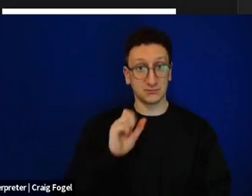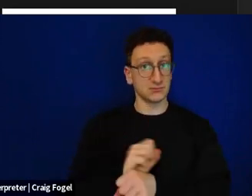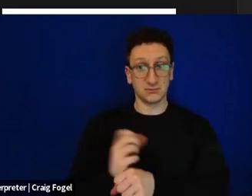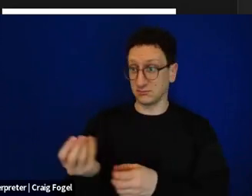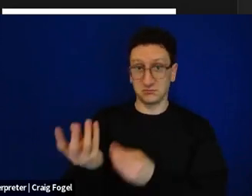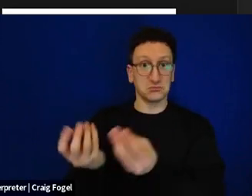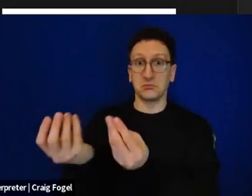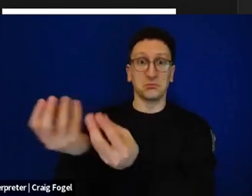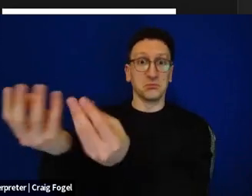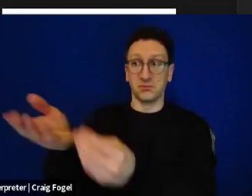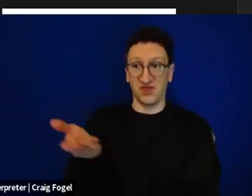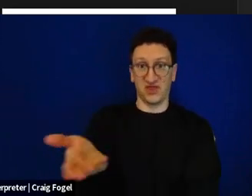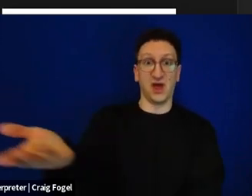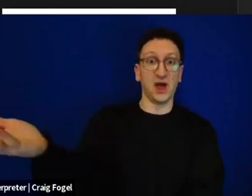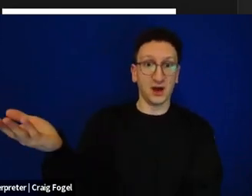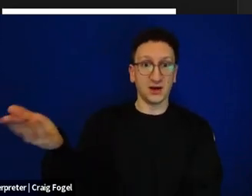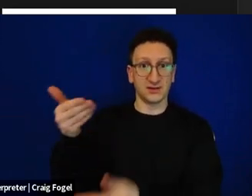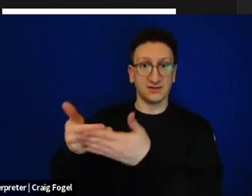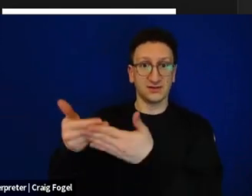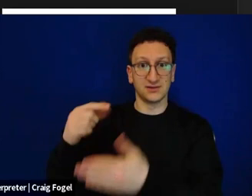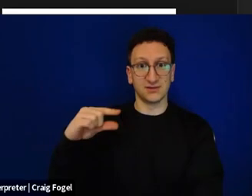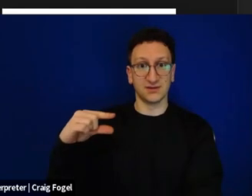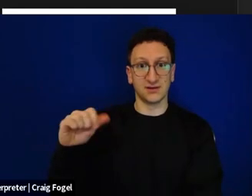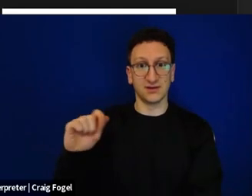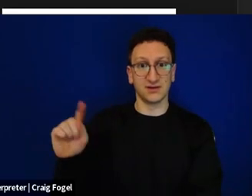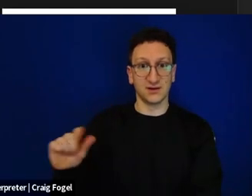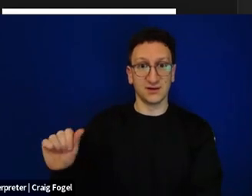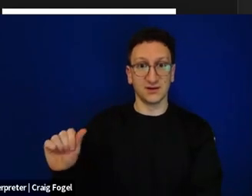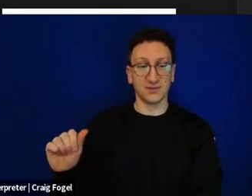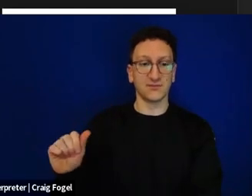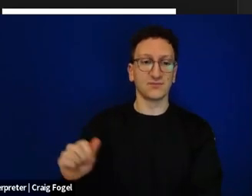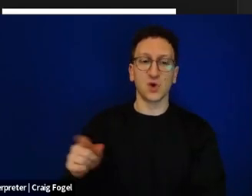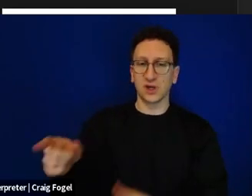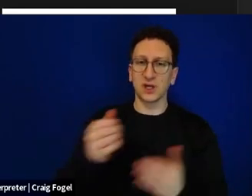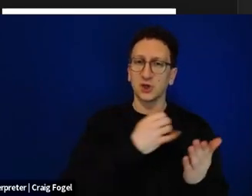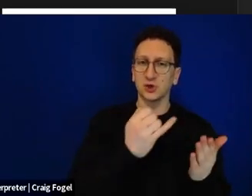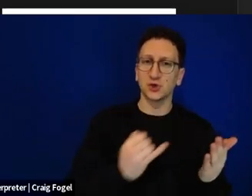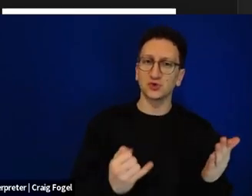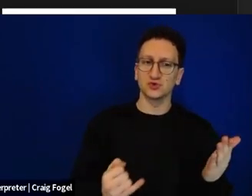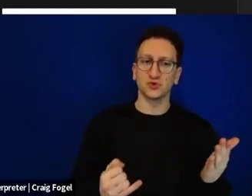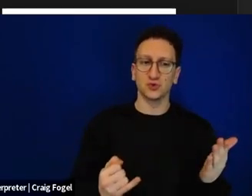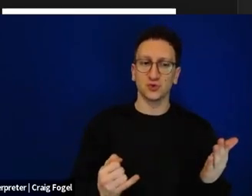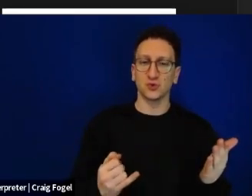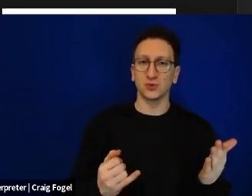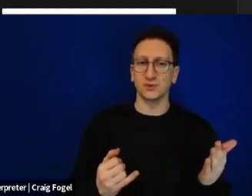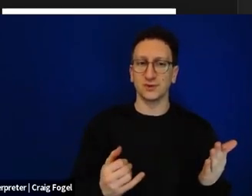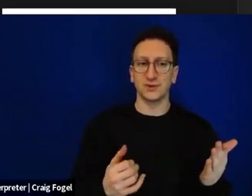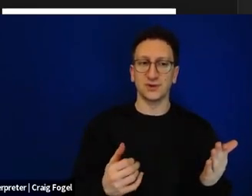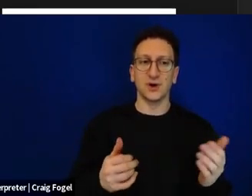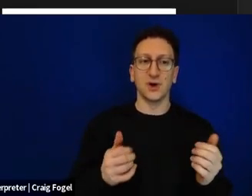the area outside the Gaza Strip. He redrew them with birds of hope.